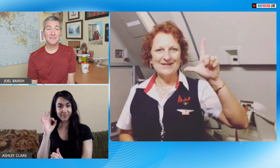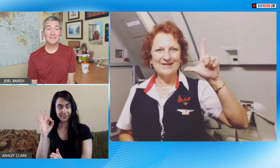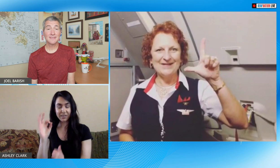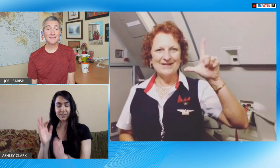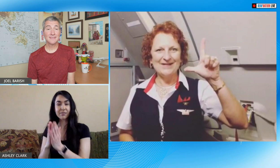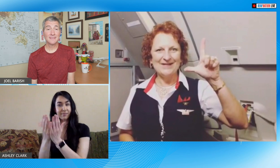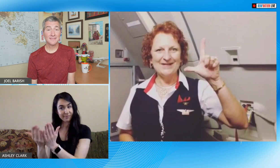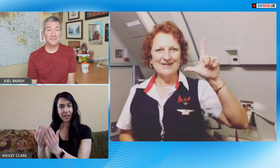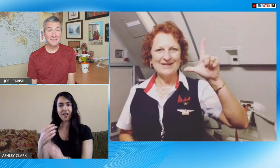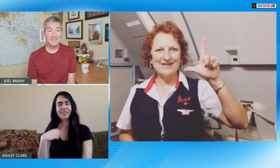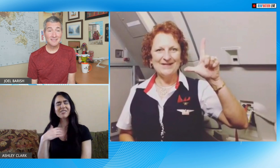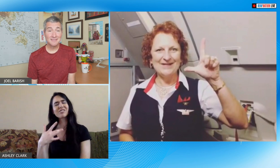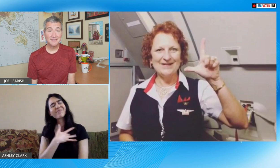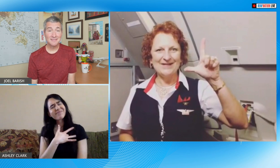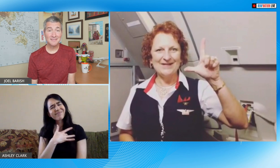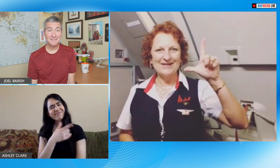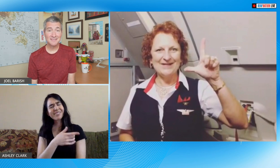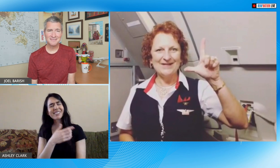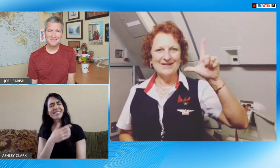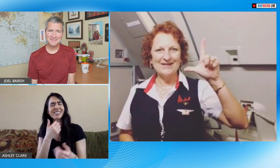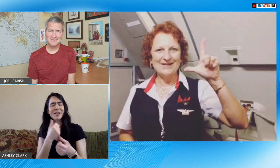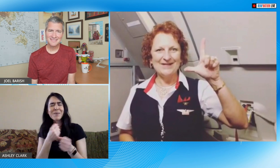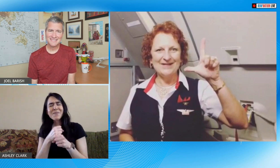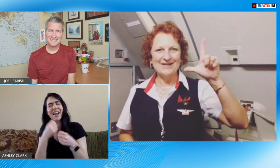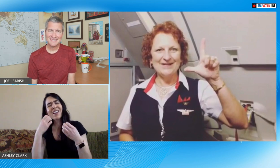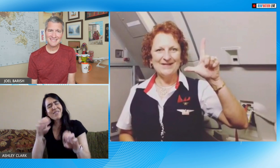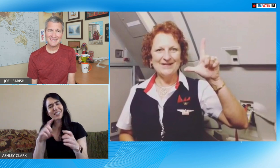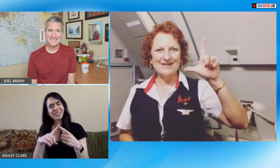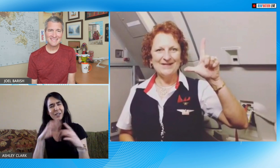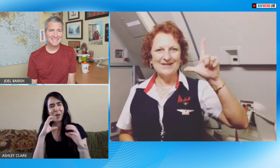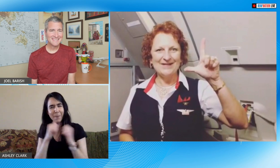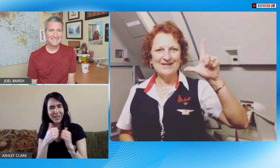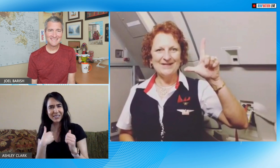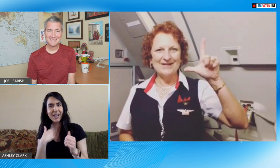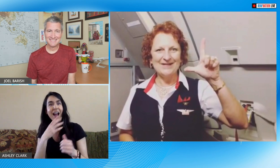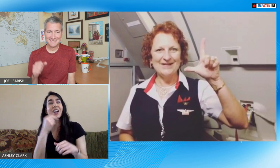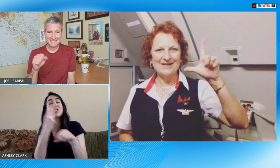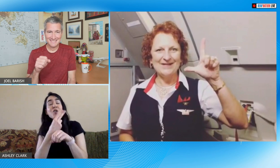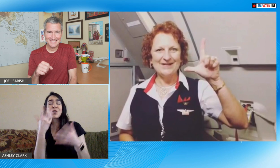is a and I gave her a thumbs up because I was so happy that she had made an